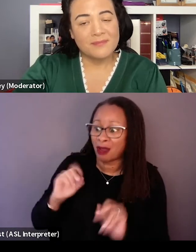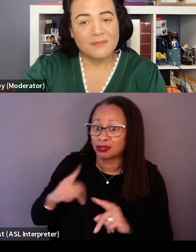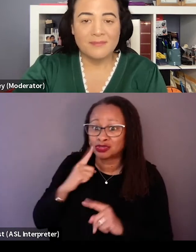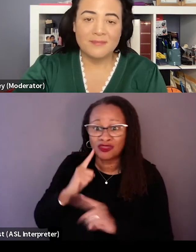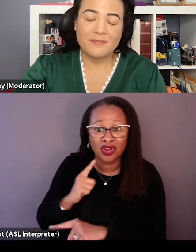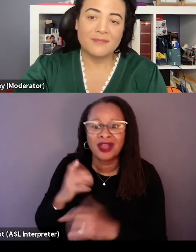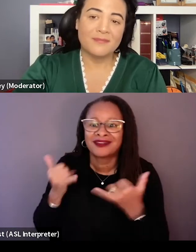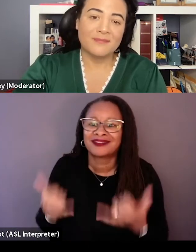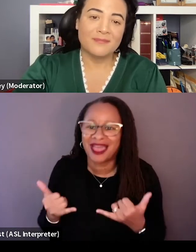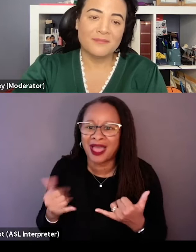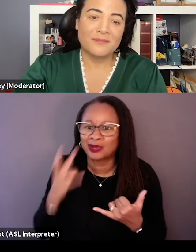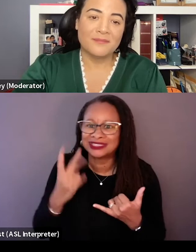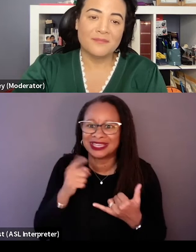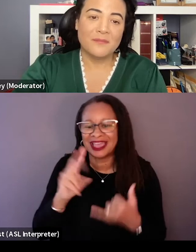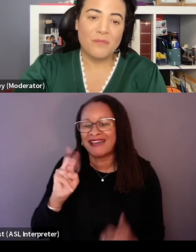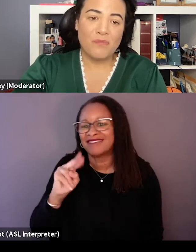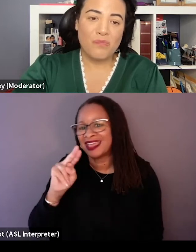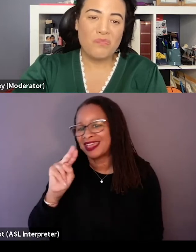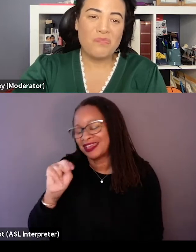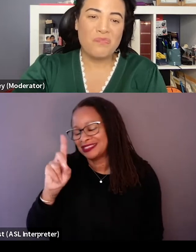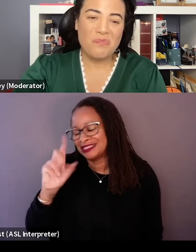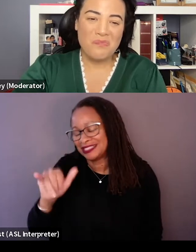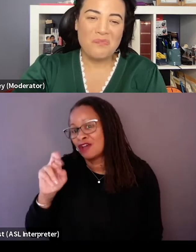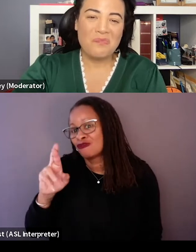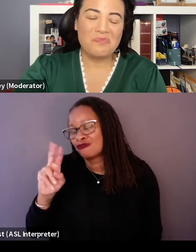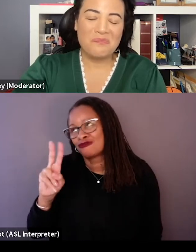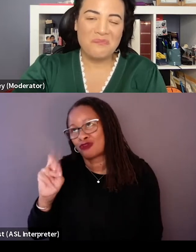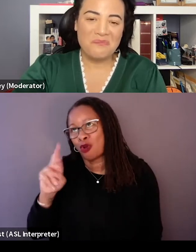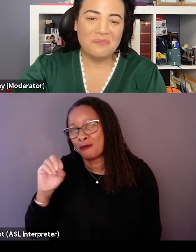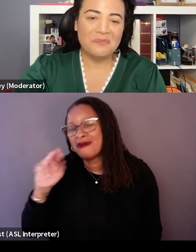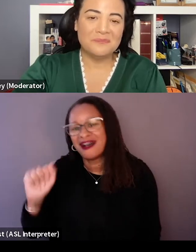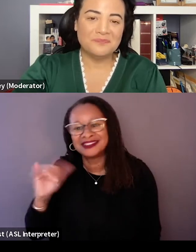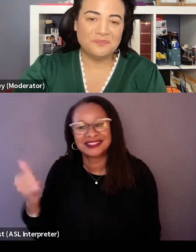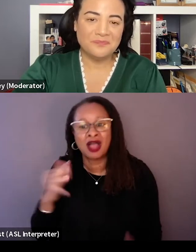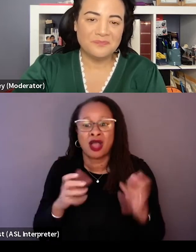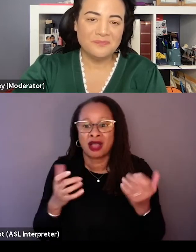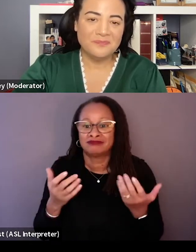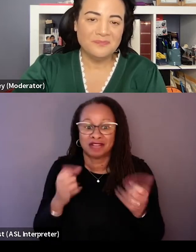And that seeing that Vandy Verma is a rover driver now, and she was inspired to do that because she got a book